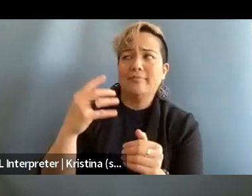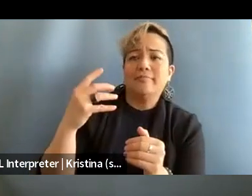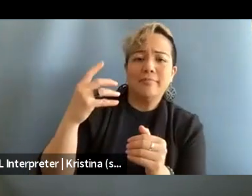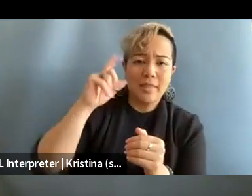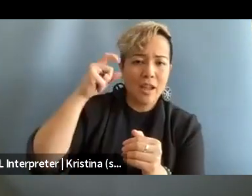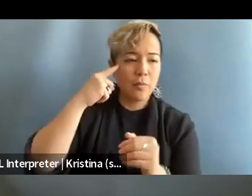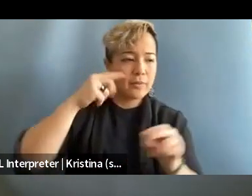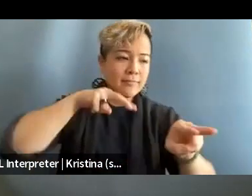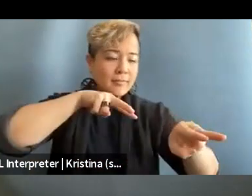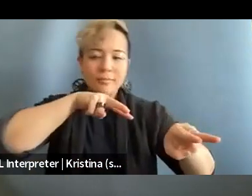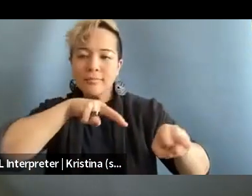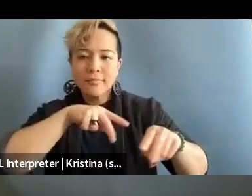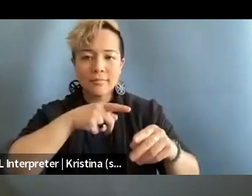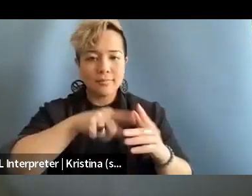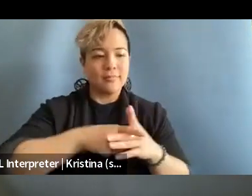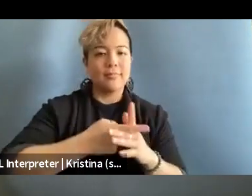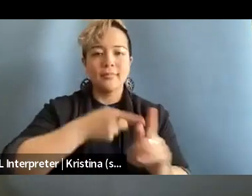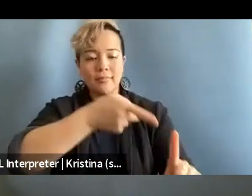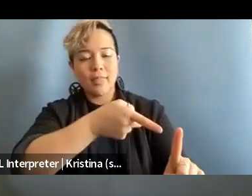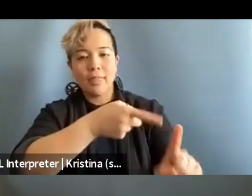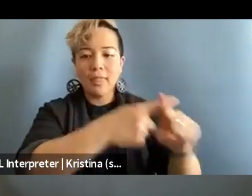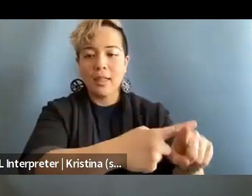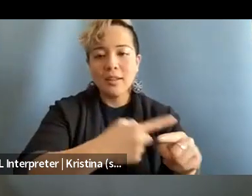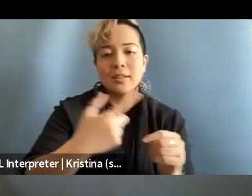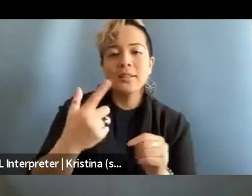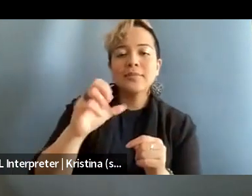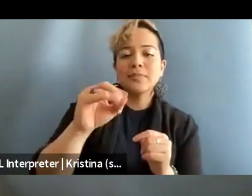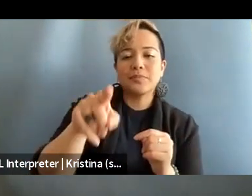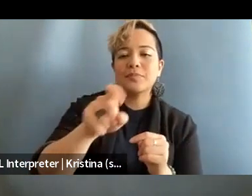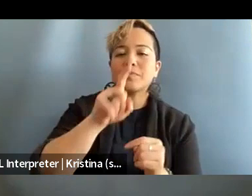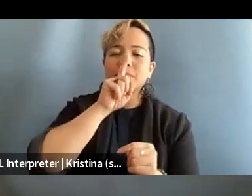And I think that you can really also draw the similarities